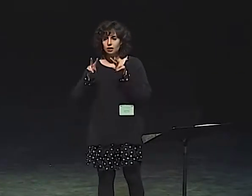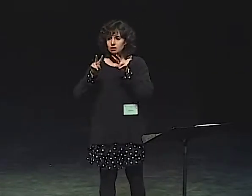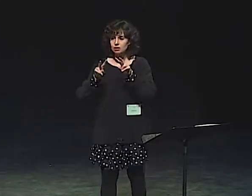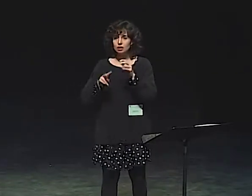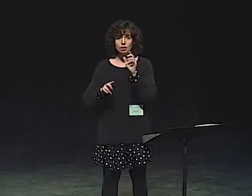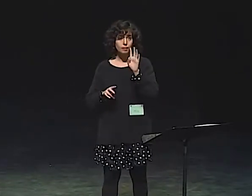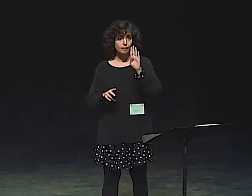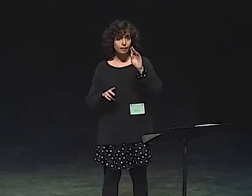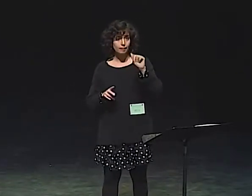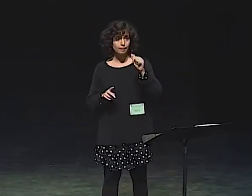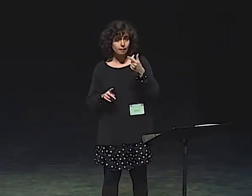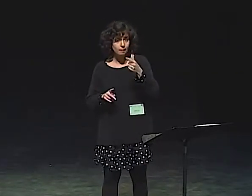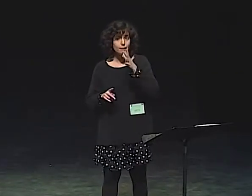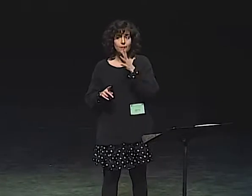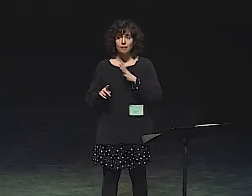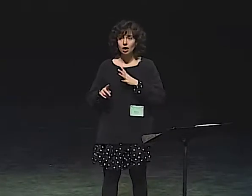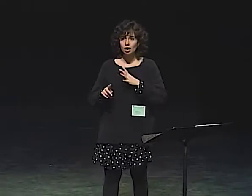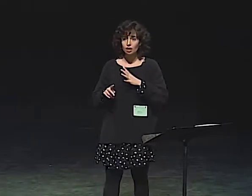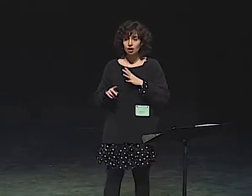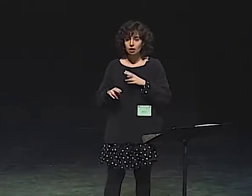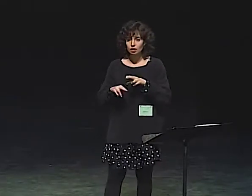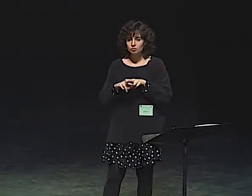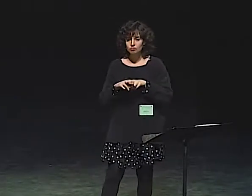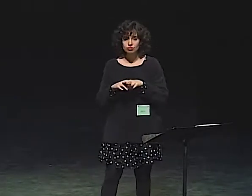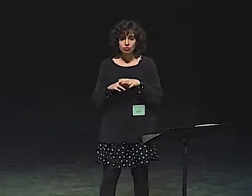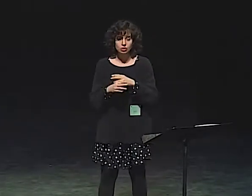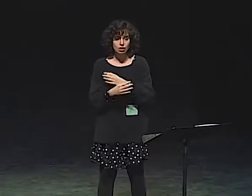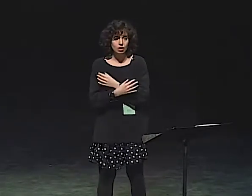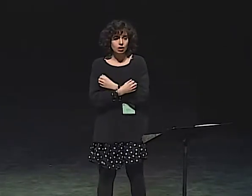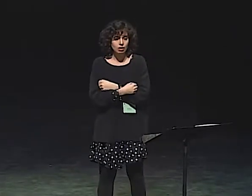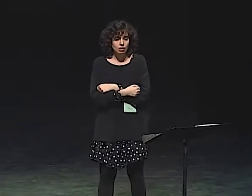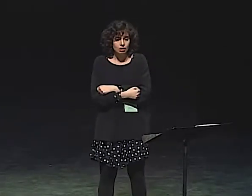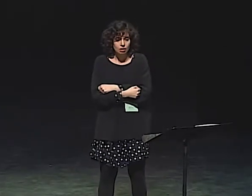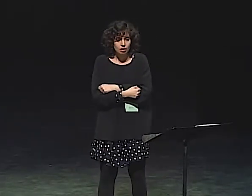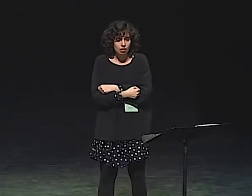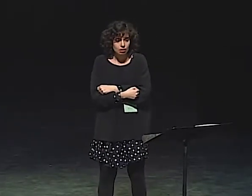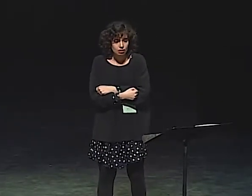FOR EXAMPLE, AT THE BEGINNING OF HER STORY,